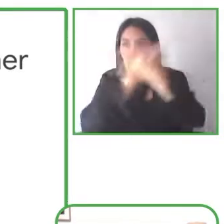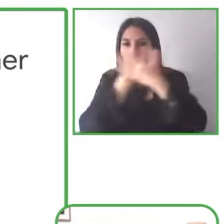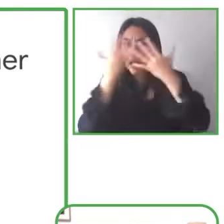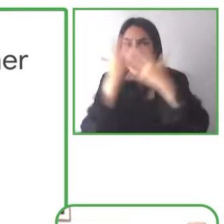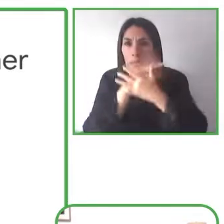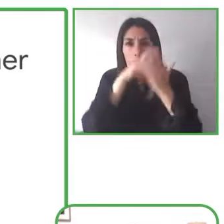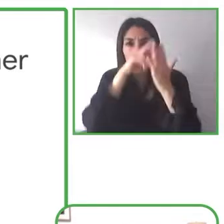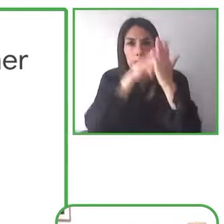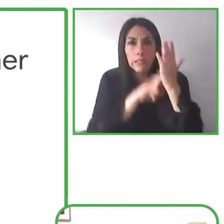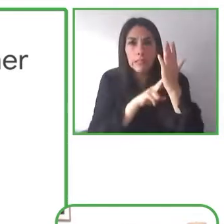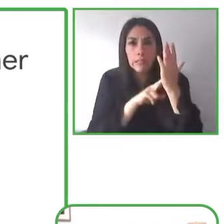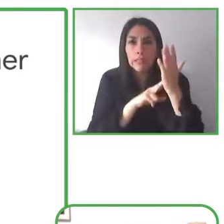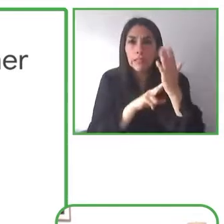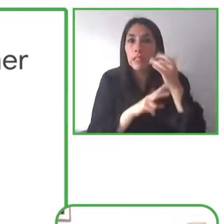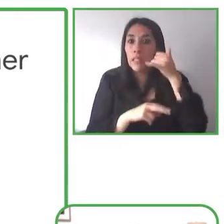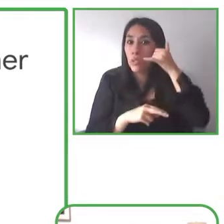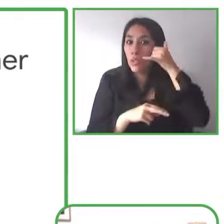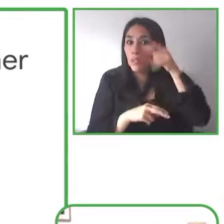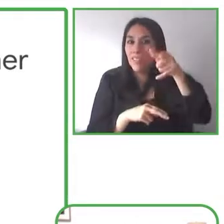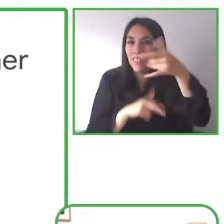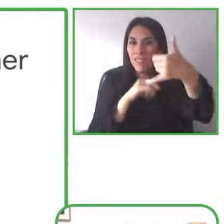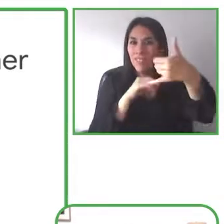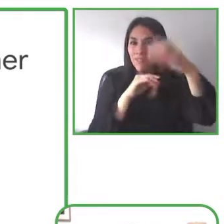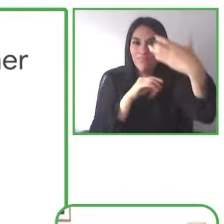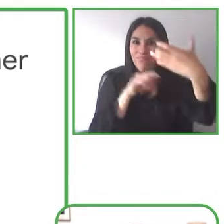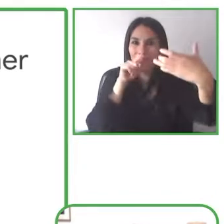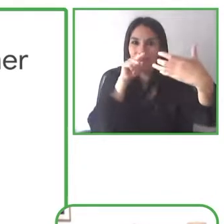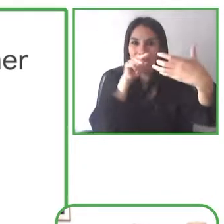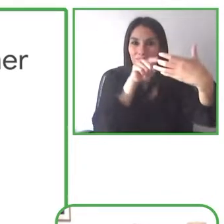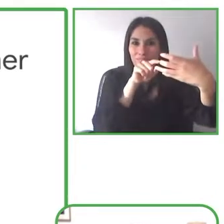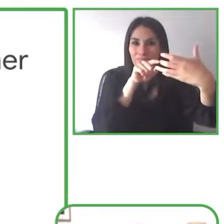give all those recommendations and it'll just help you to be able to make your